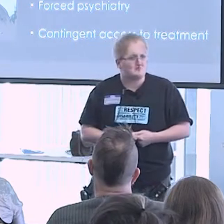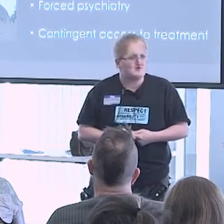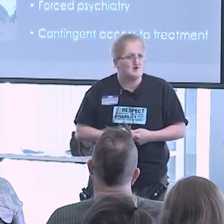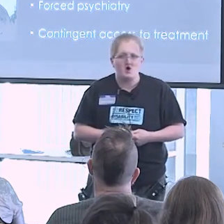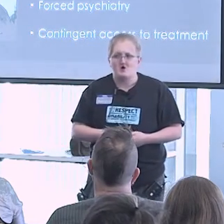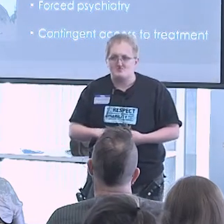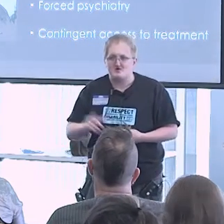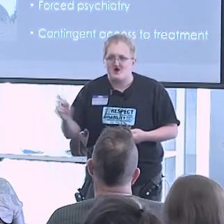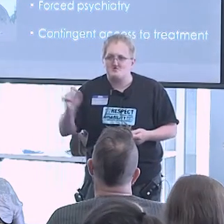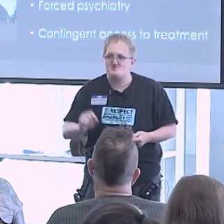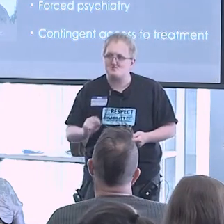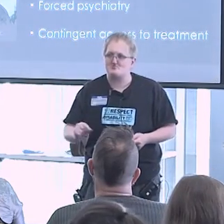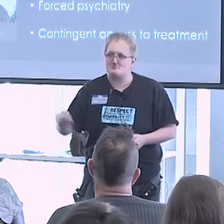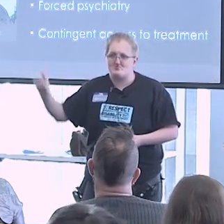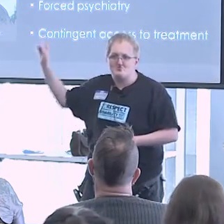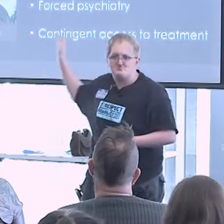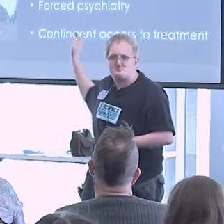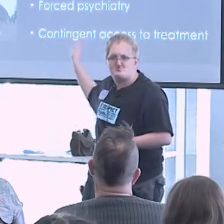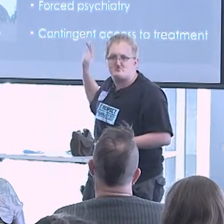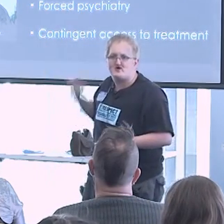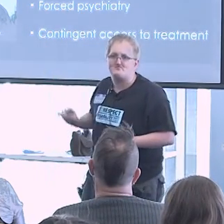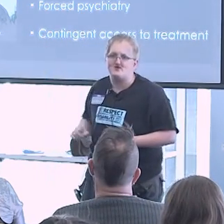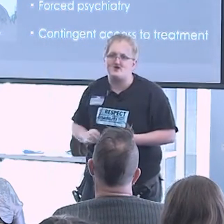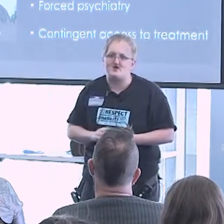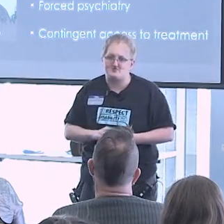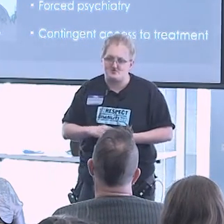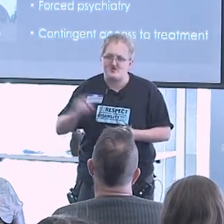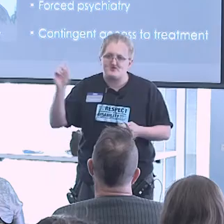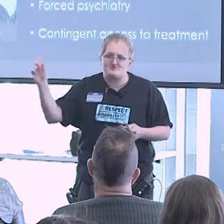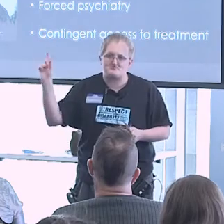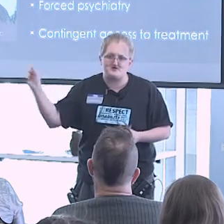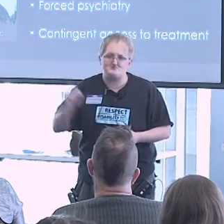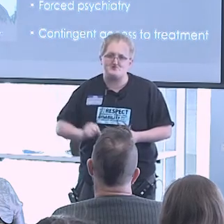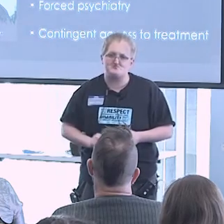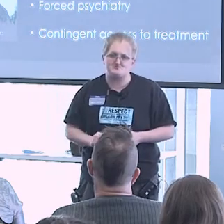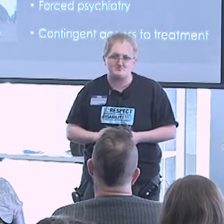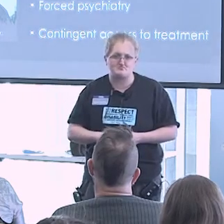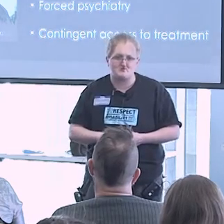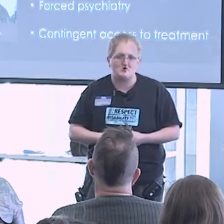which actually shares origins with ADA in that the same research was involved.